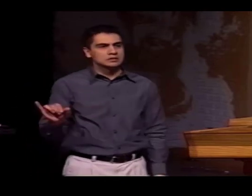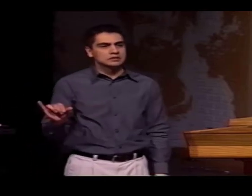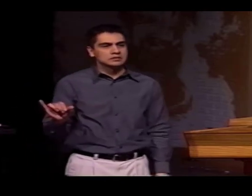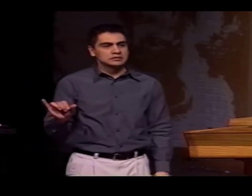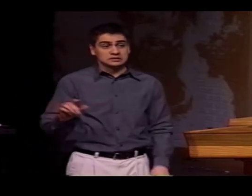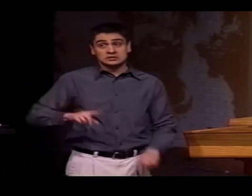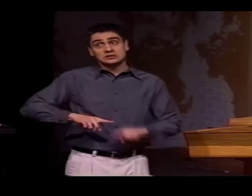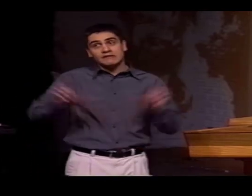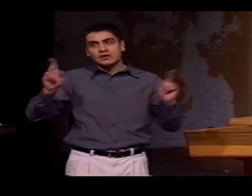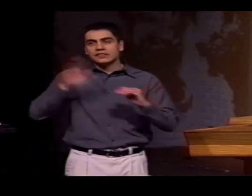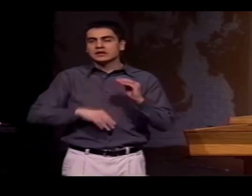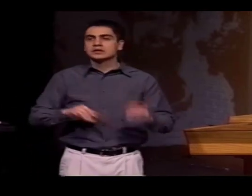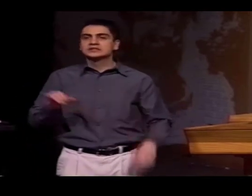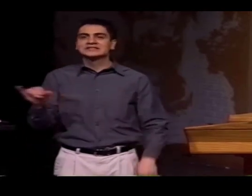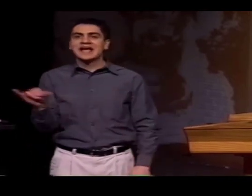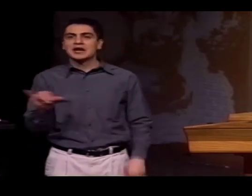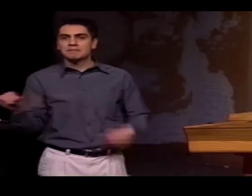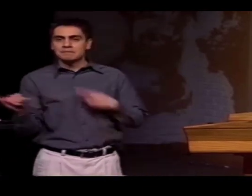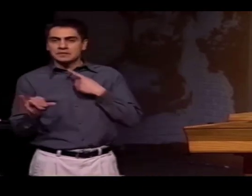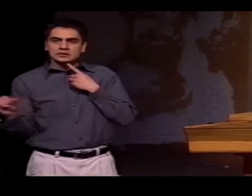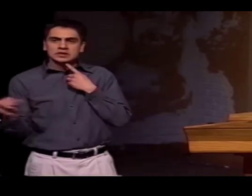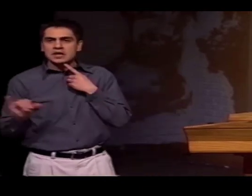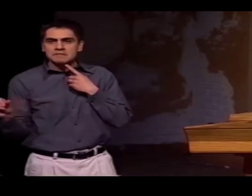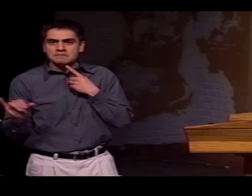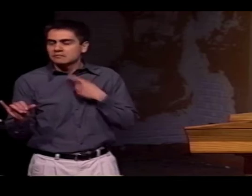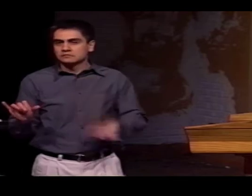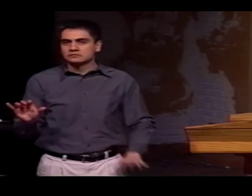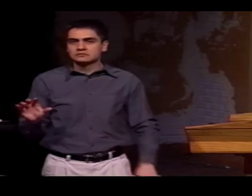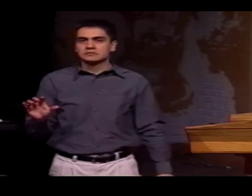THE MOUTH MOVEMENT IS THE SPANISH "EQUAL."